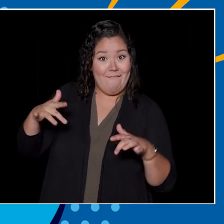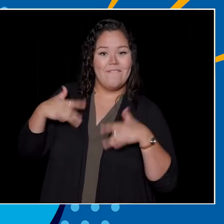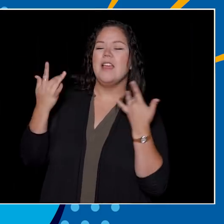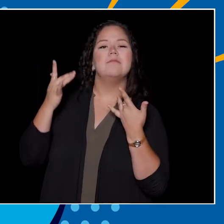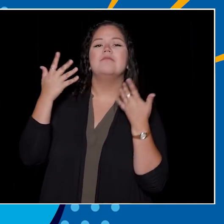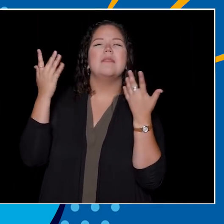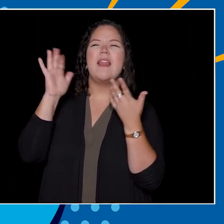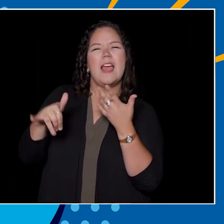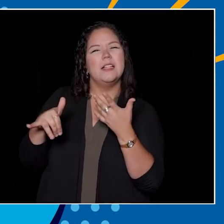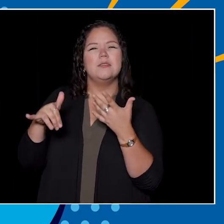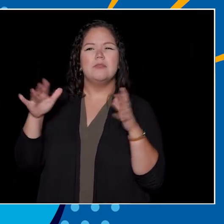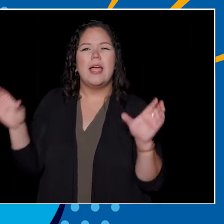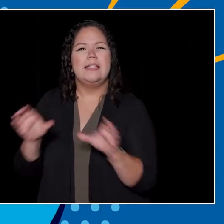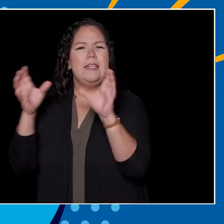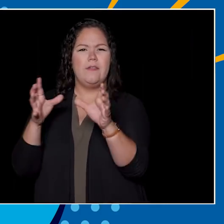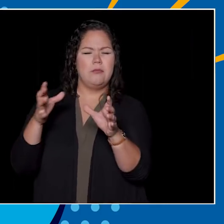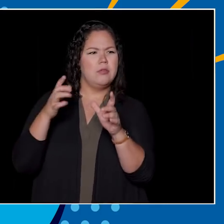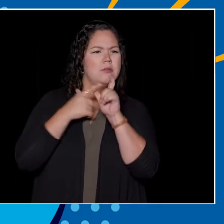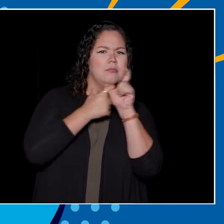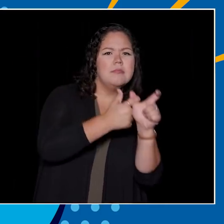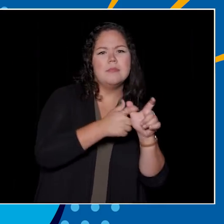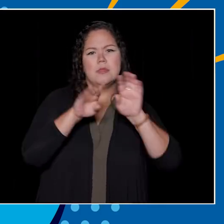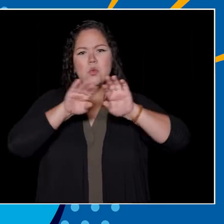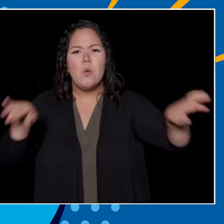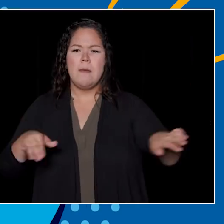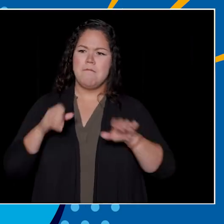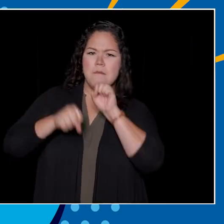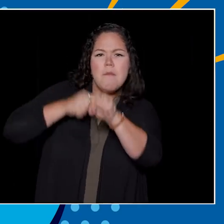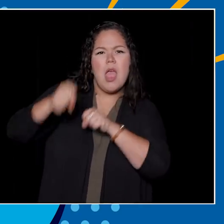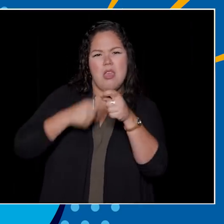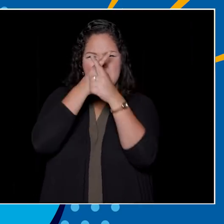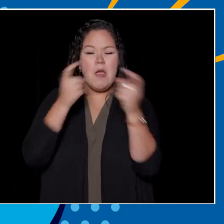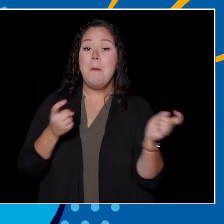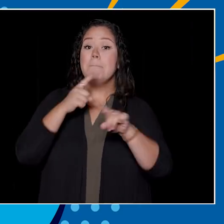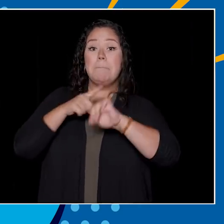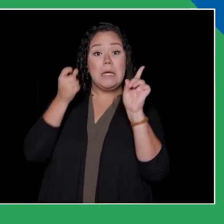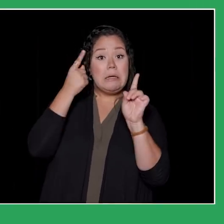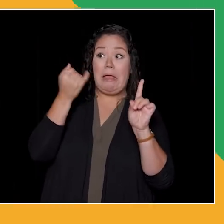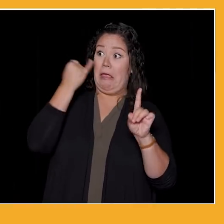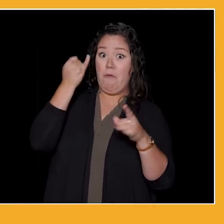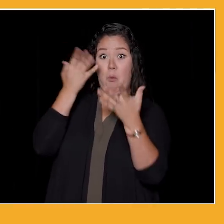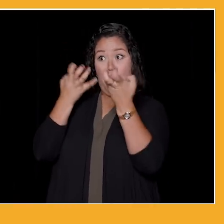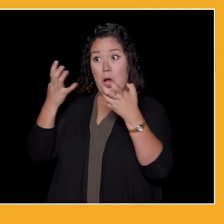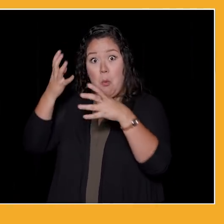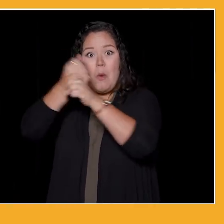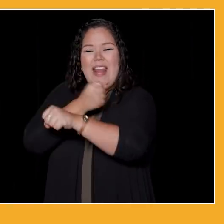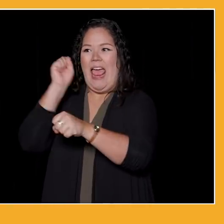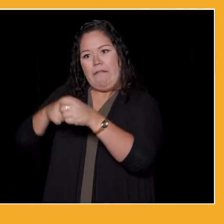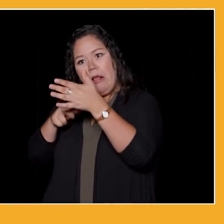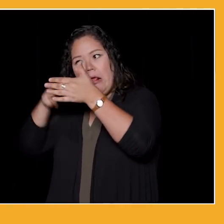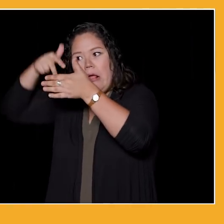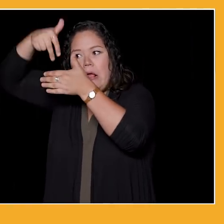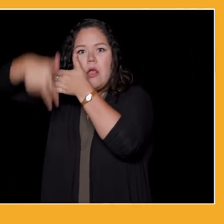you have to get over the wall. Competing in teams or all by yourself, it's a fun challenge for everyone. The answer is C, 12 feet tall.